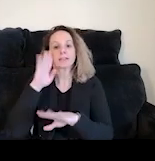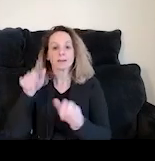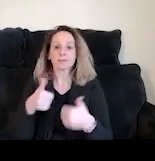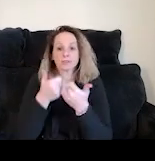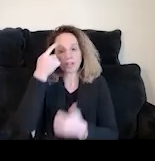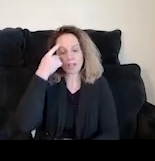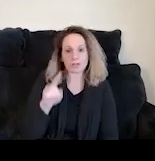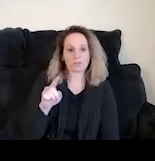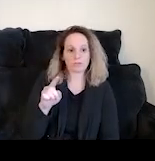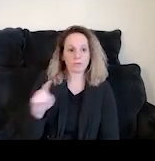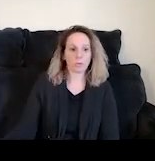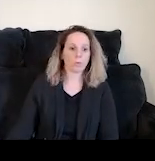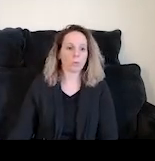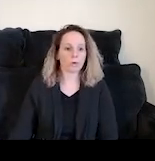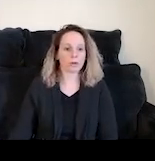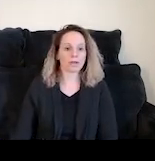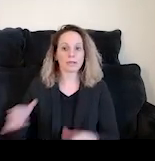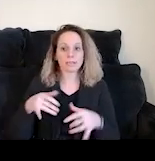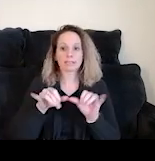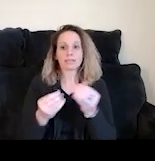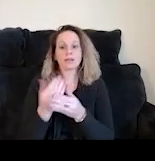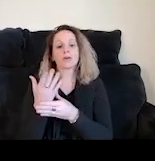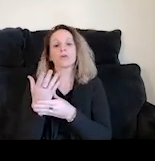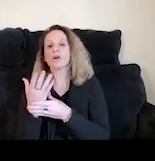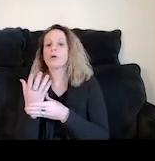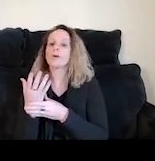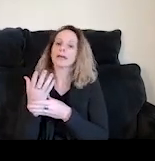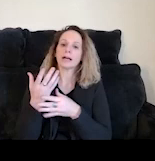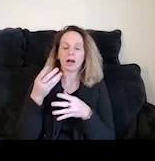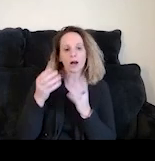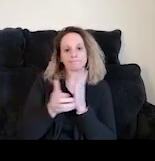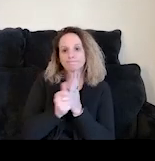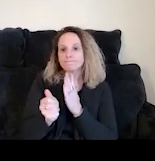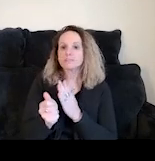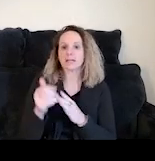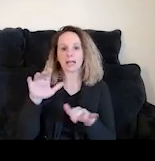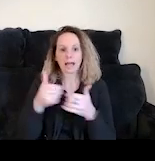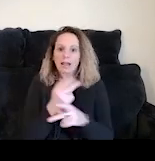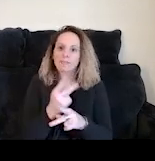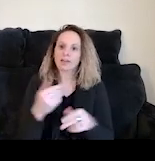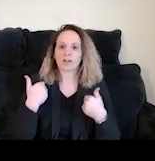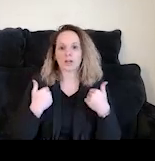We're still continuing to grow our expertise in substance use and understanding how to navigate young adults with sobriety,